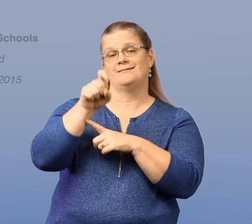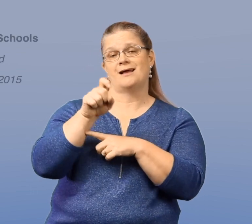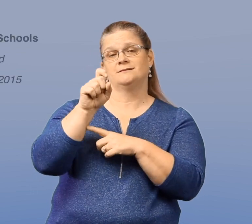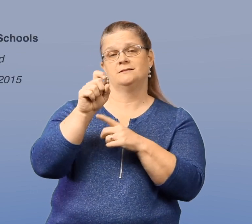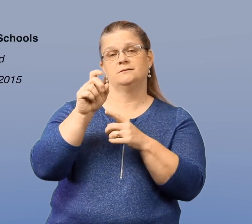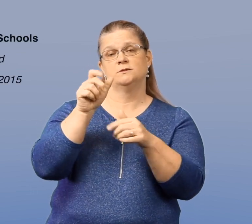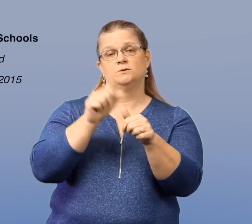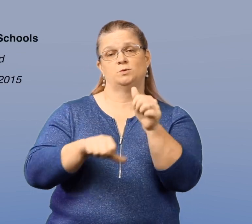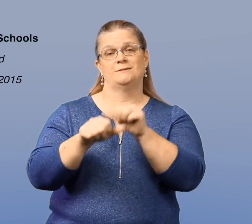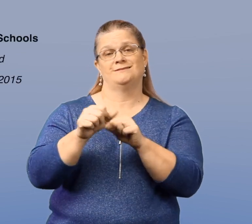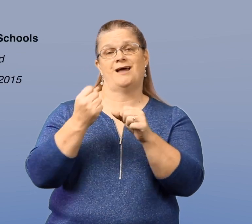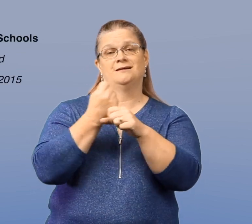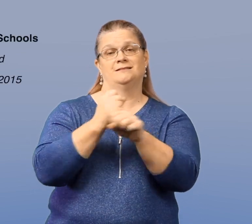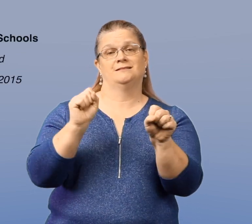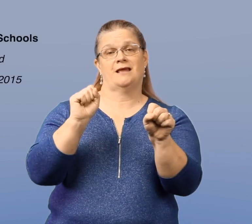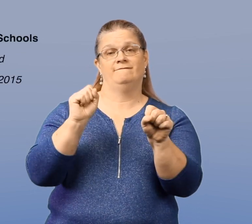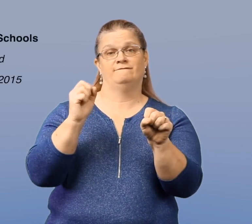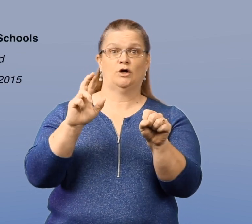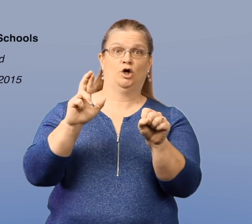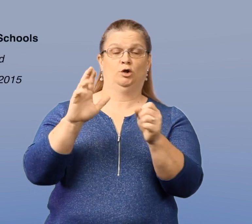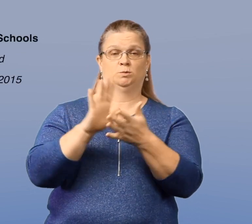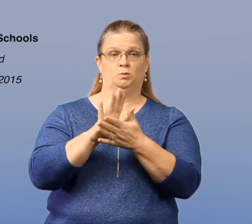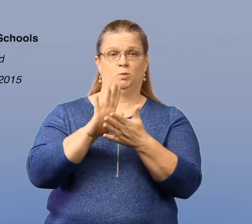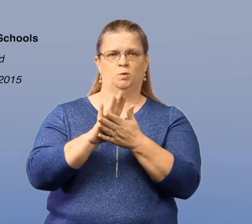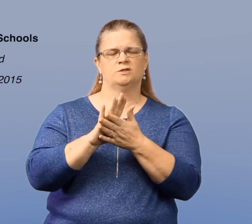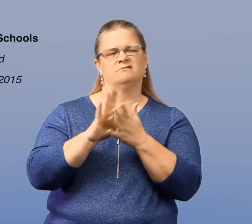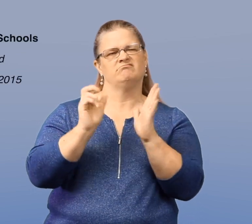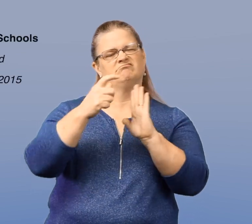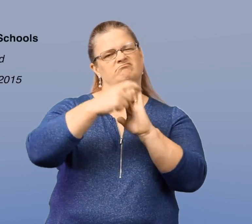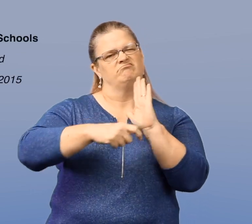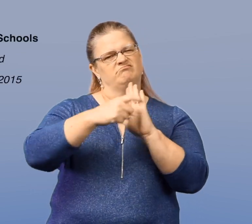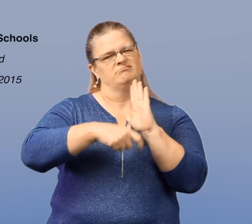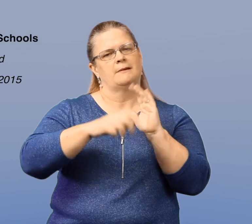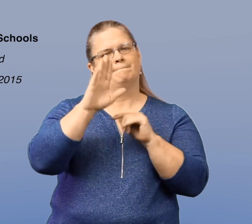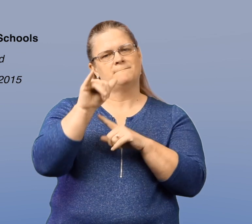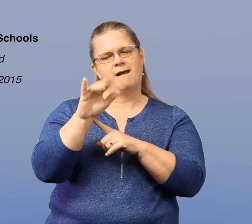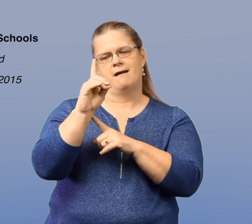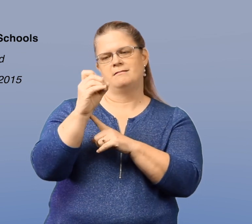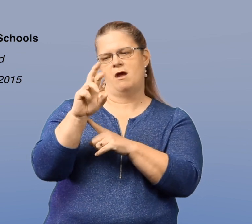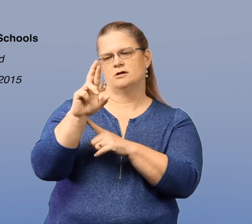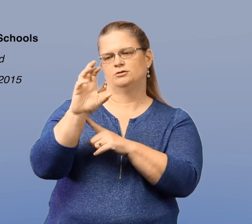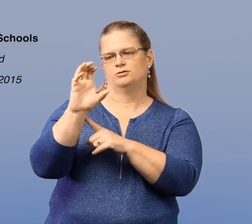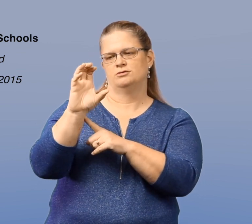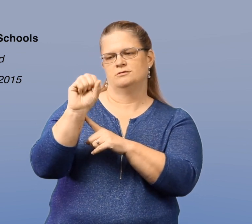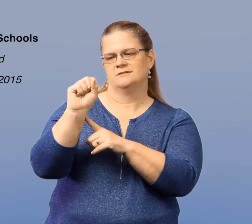If you look at Texas Suicide Safer Schools, there's an article that can be found there